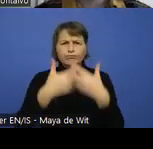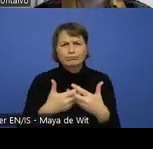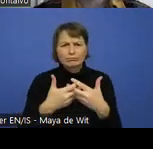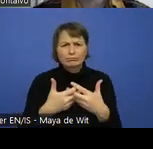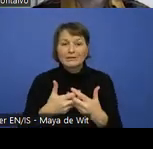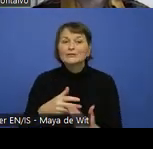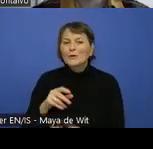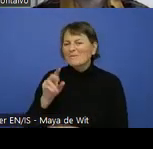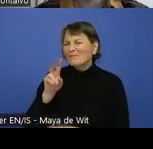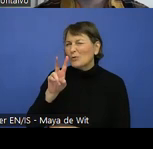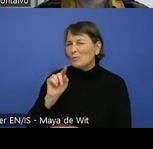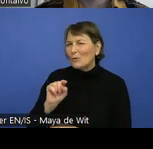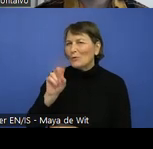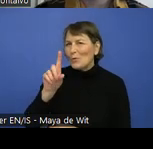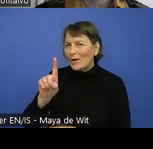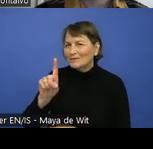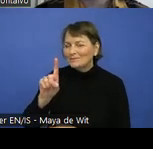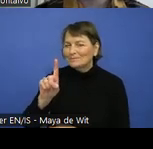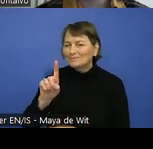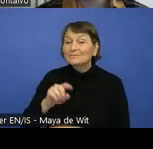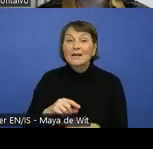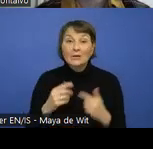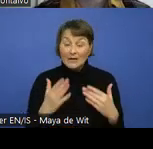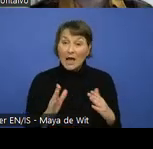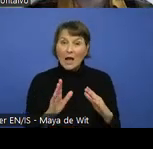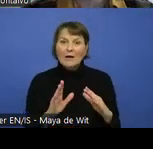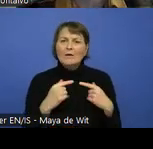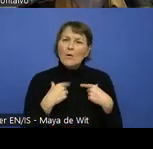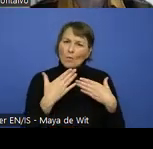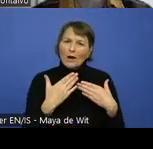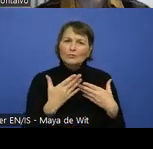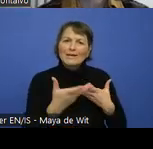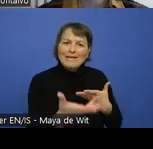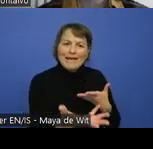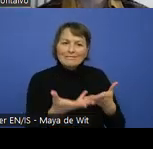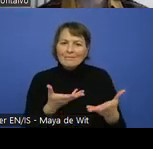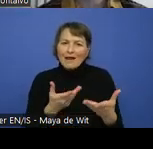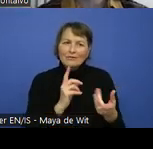Because we start focusing now on interaction design, basically different ways of interaction that different people use.